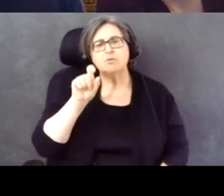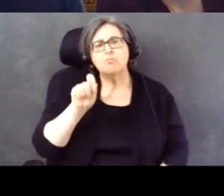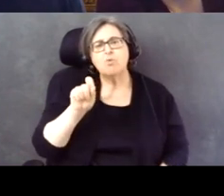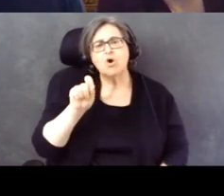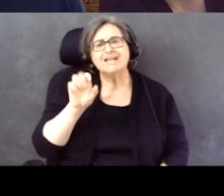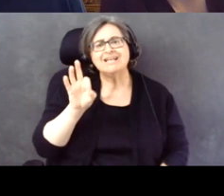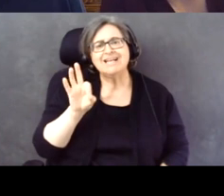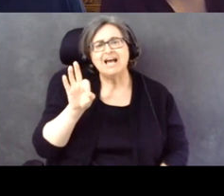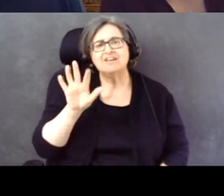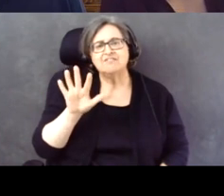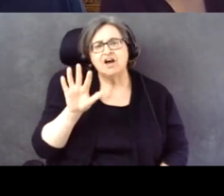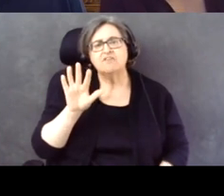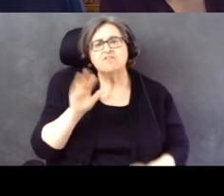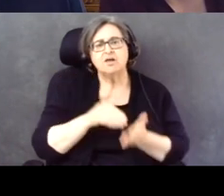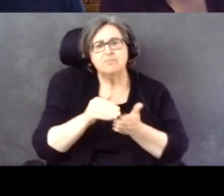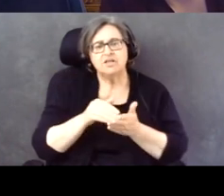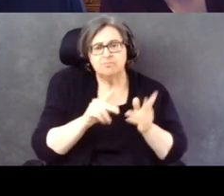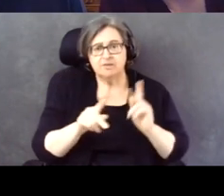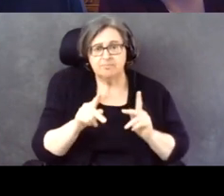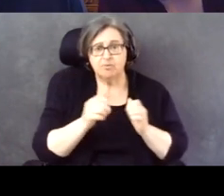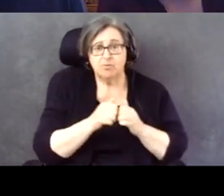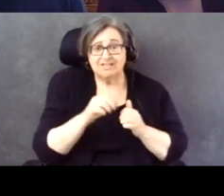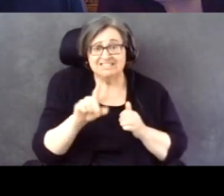had some difficulties voting in 2020.